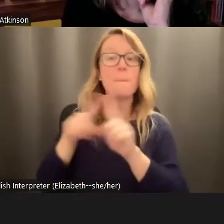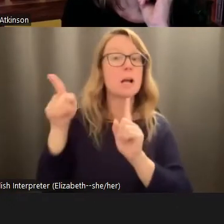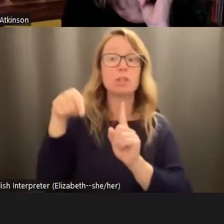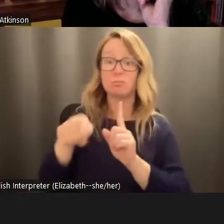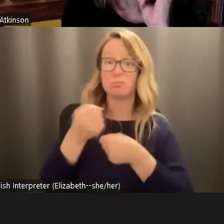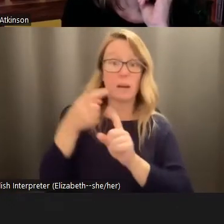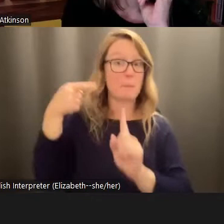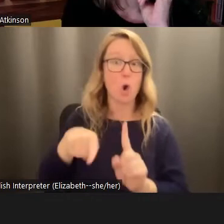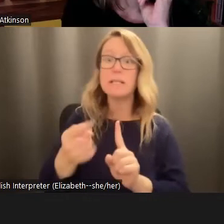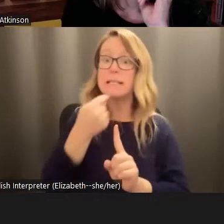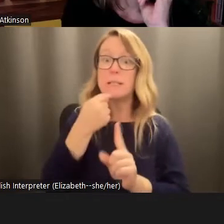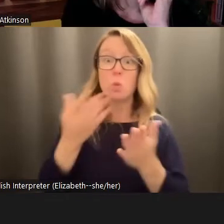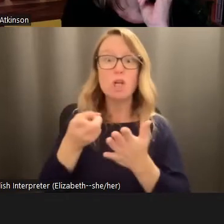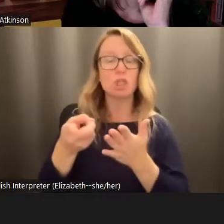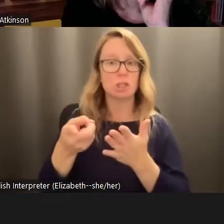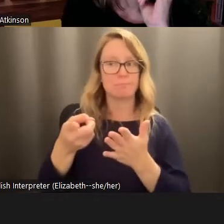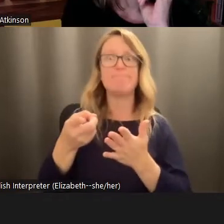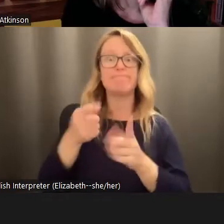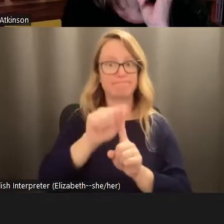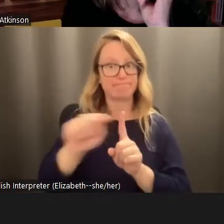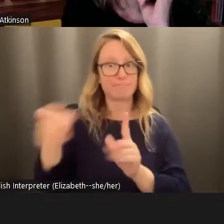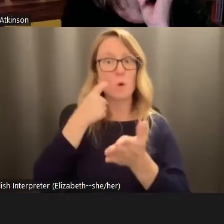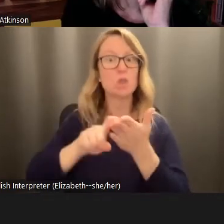what she says she found a lot of her friends. It was through